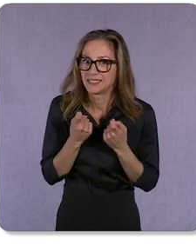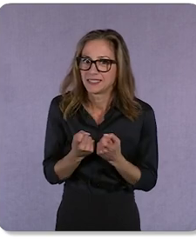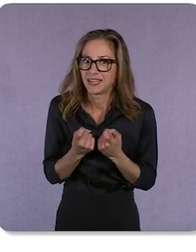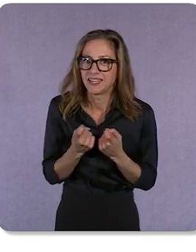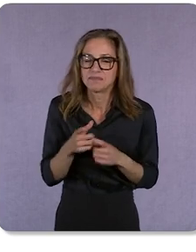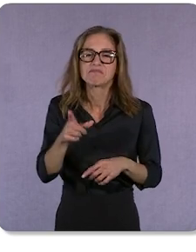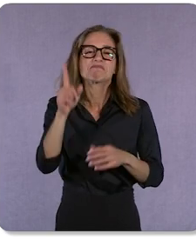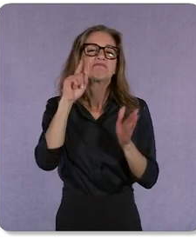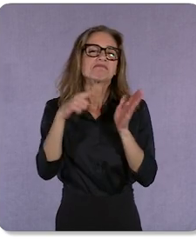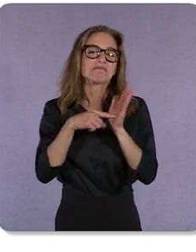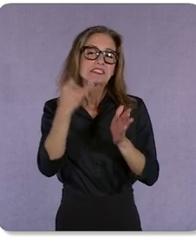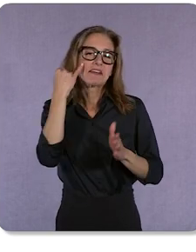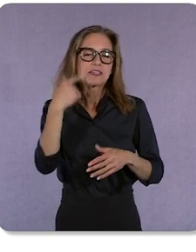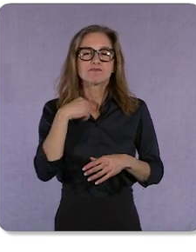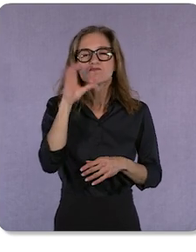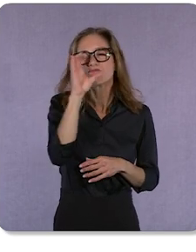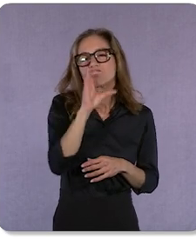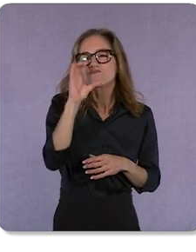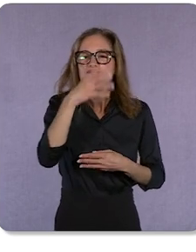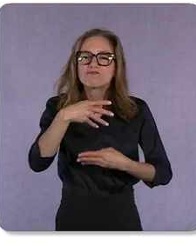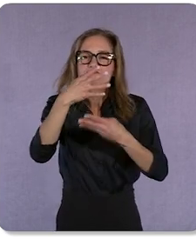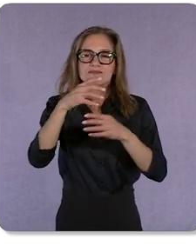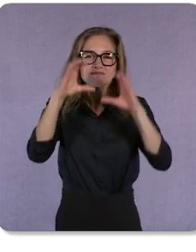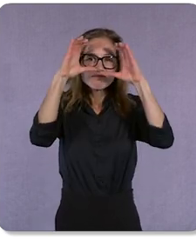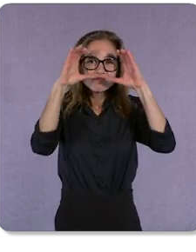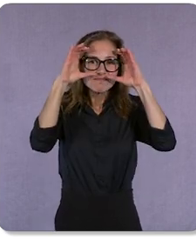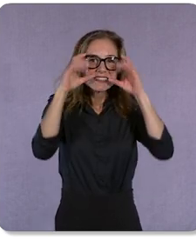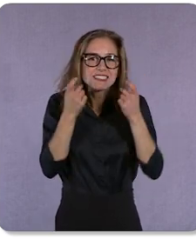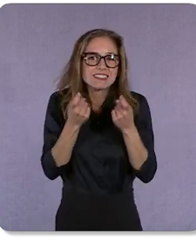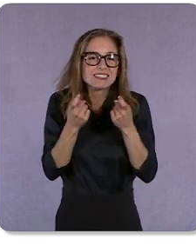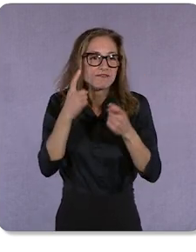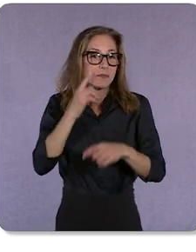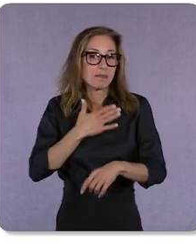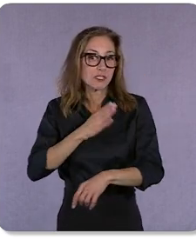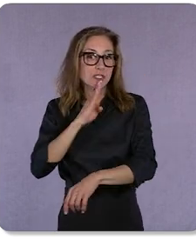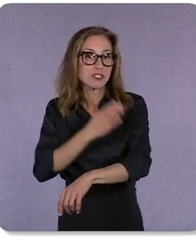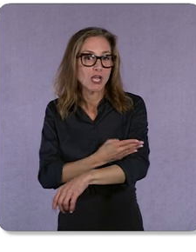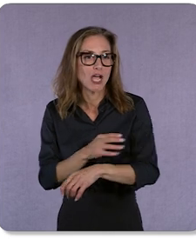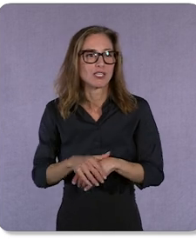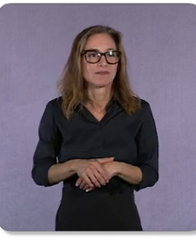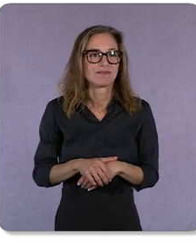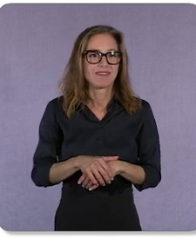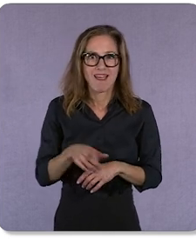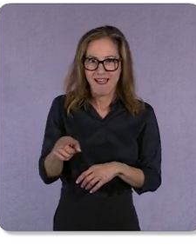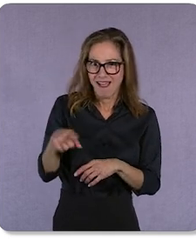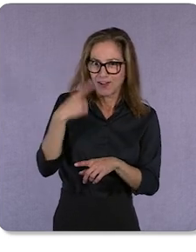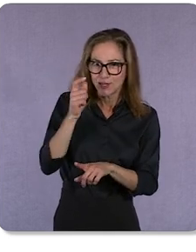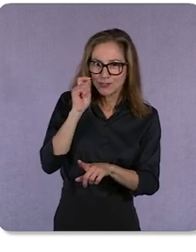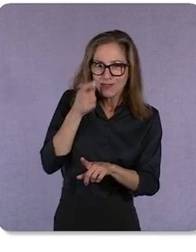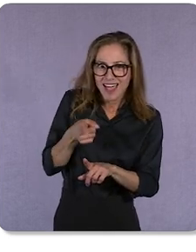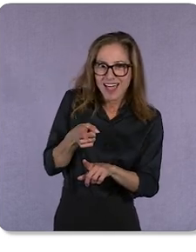Say I search for ski goggles for one of my daughters. This pair looks great! From the free listing,